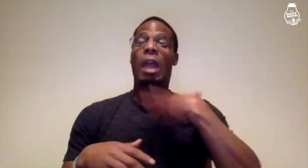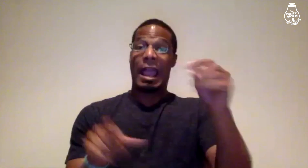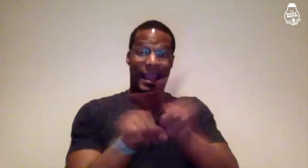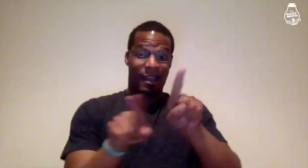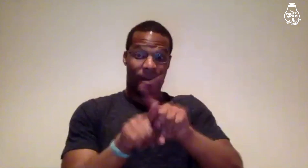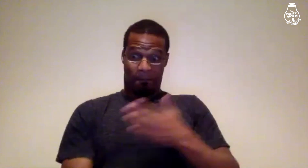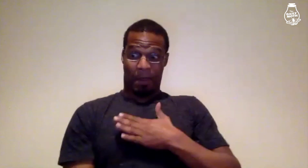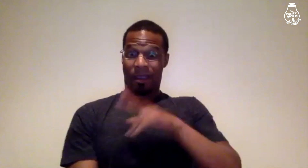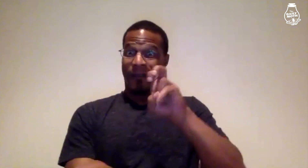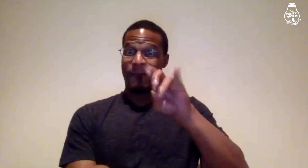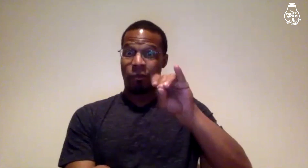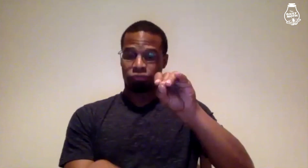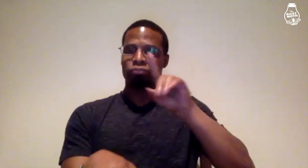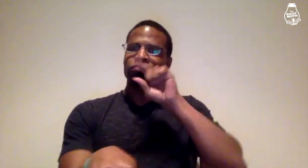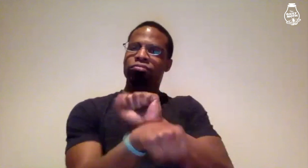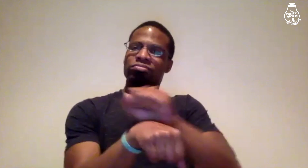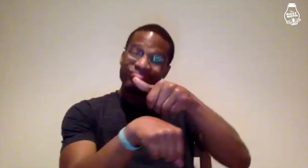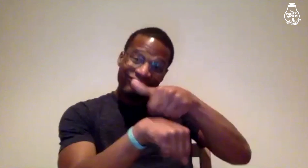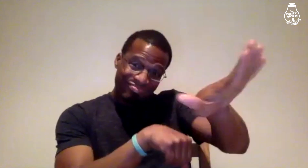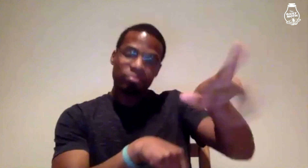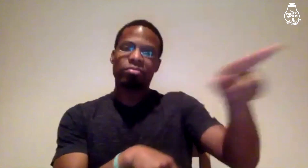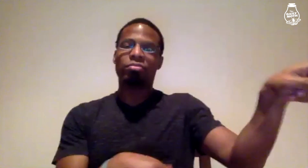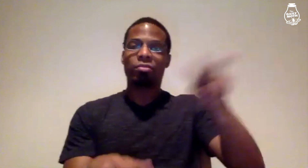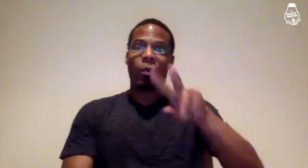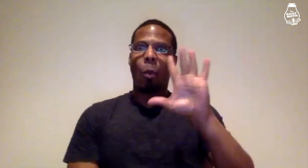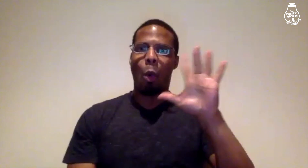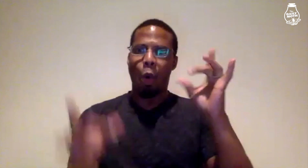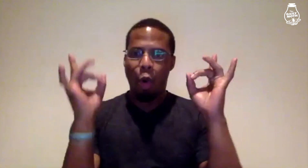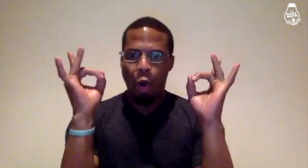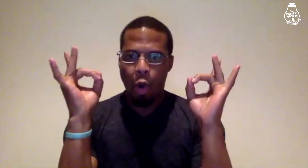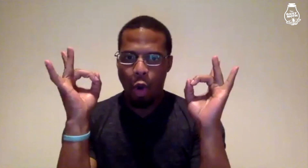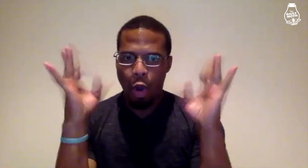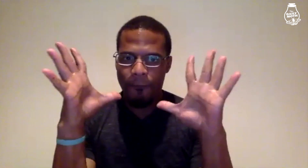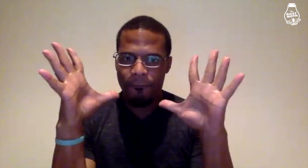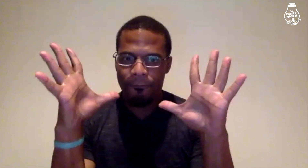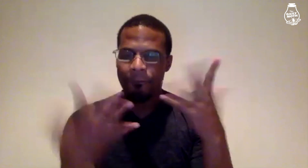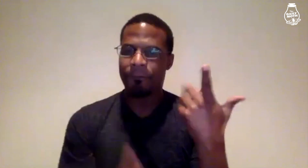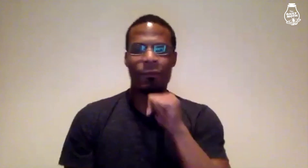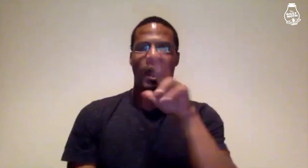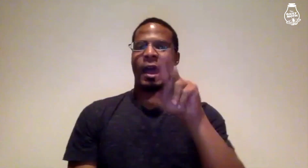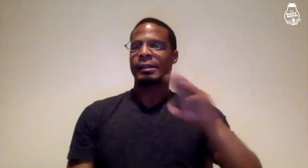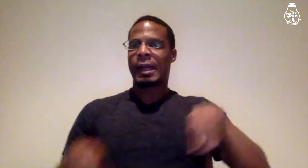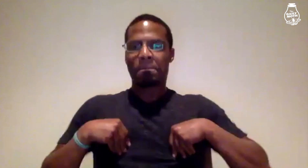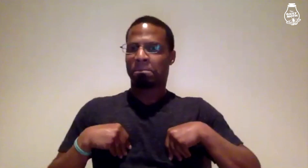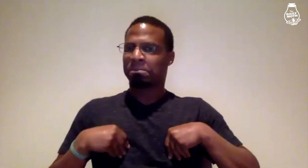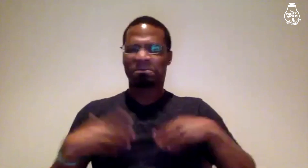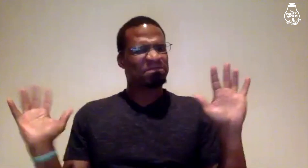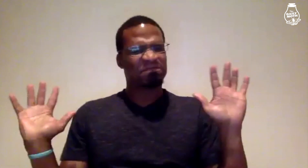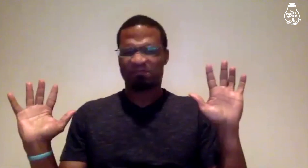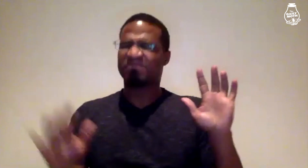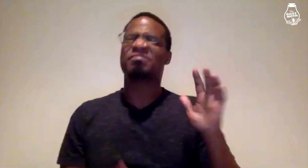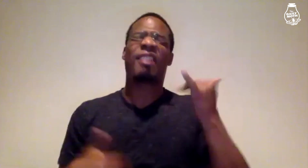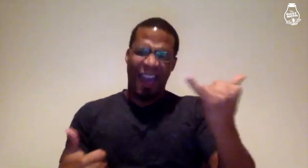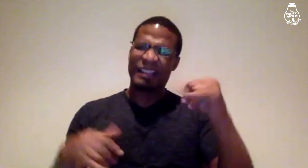I also sent my video to them. They said it was horrible and unacceptable and